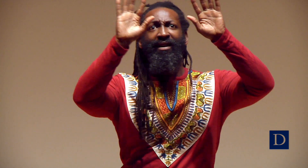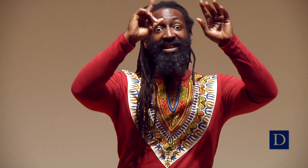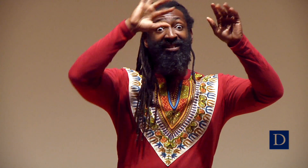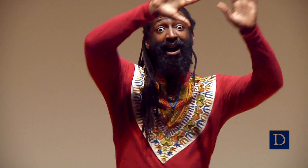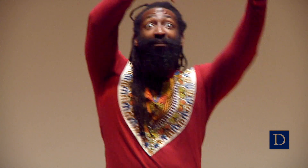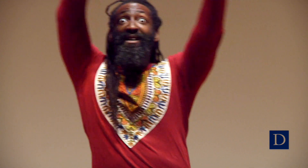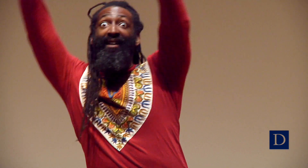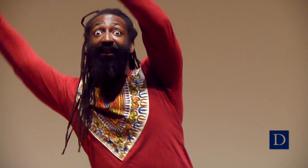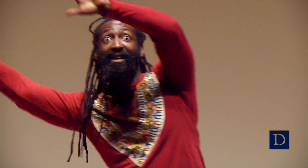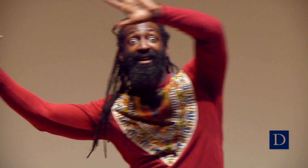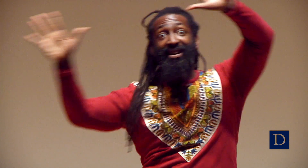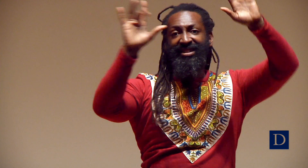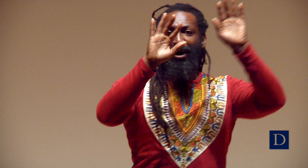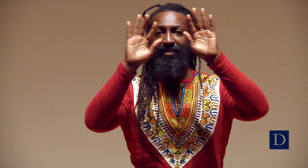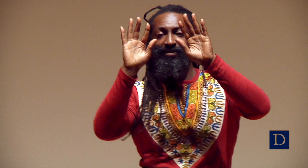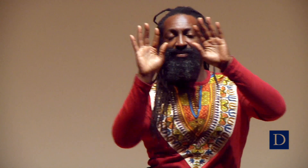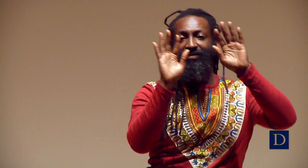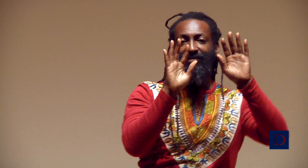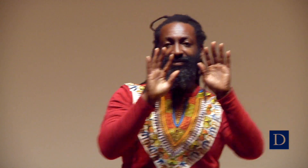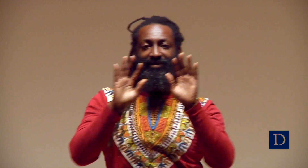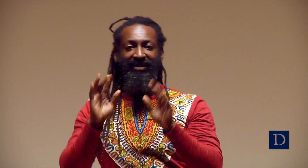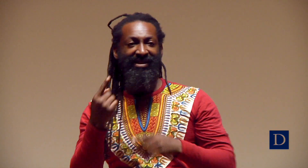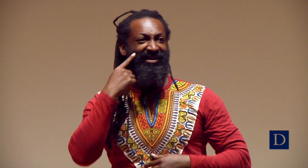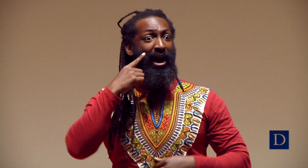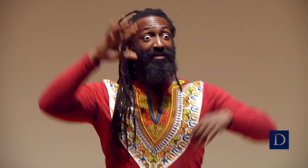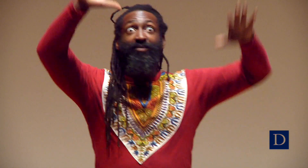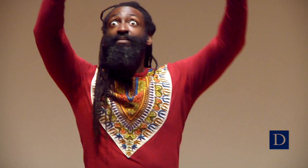Some of you had flames like this, and some were like this.